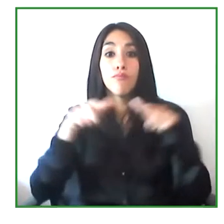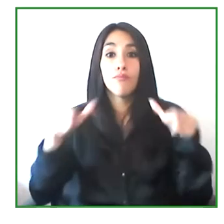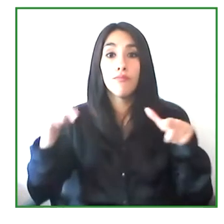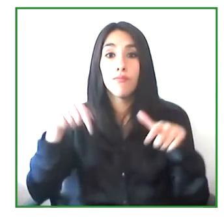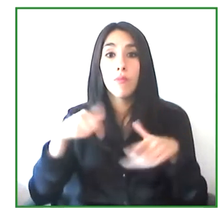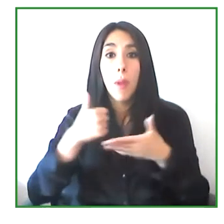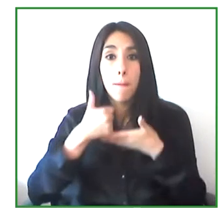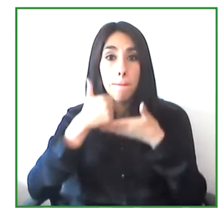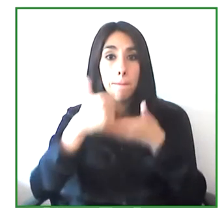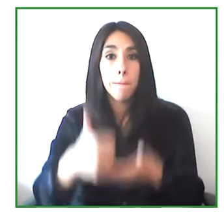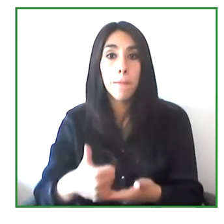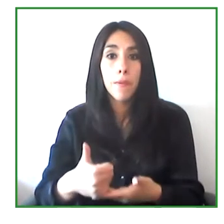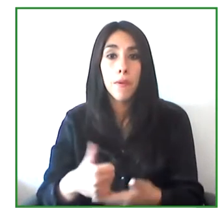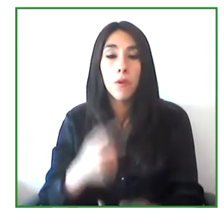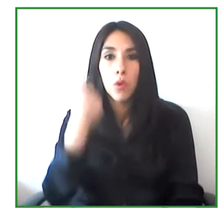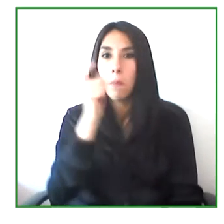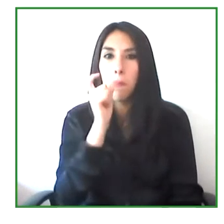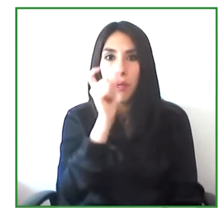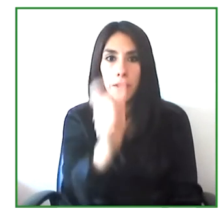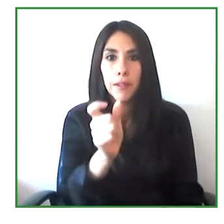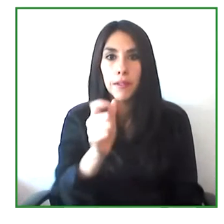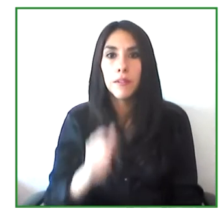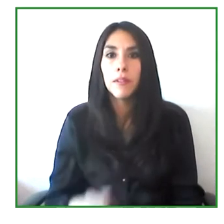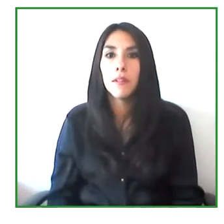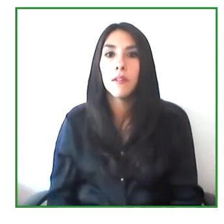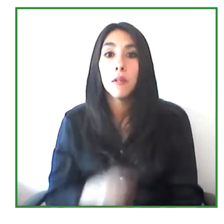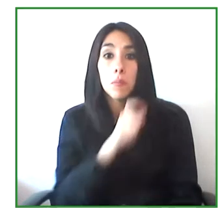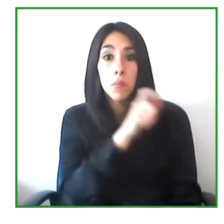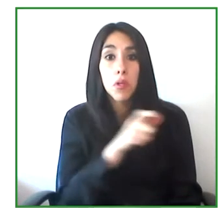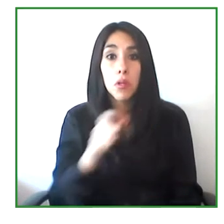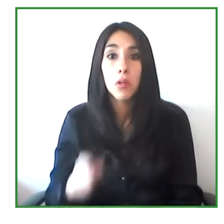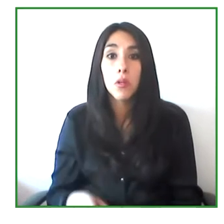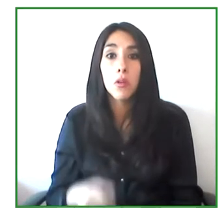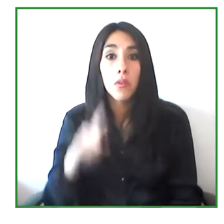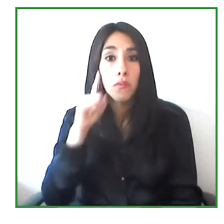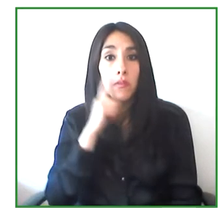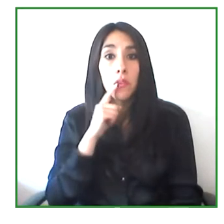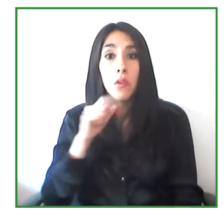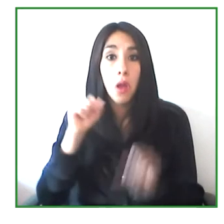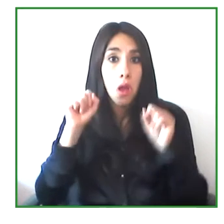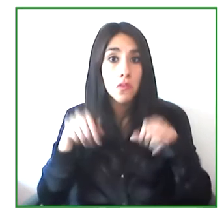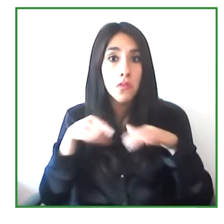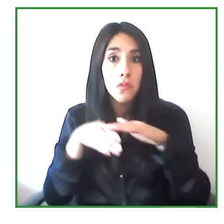so that the deaf community. Could. Access phone calls